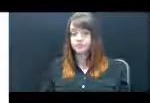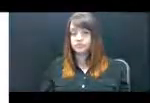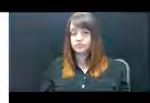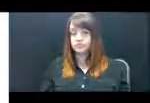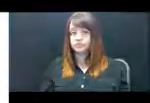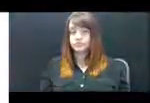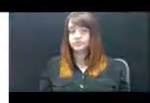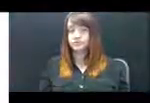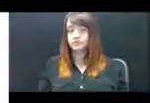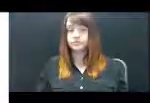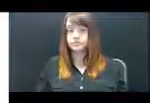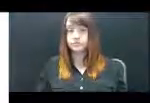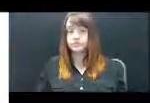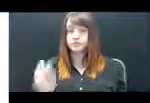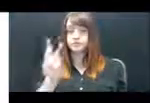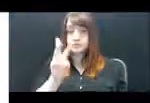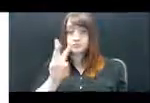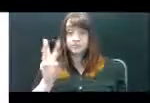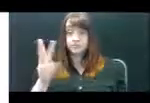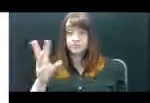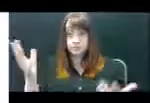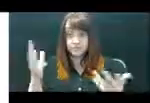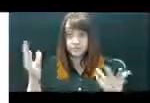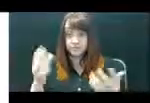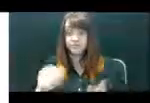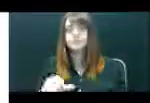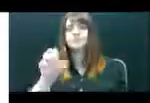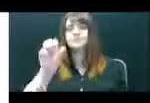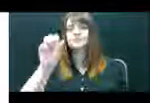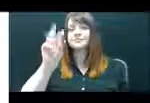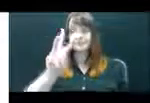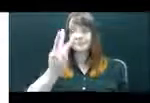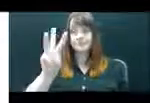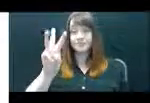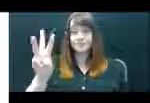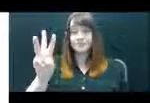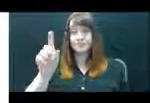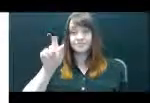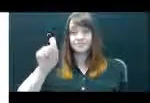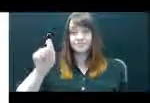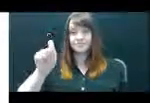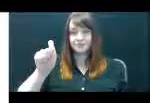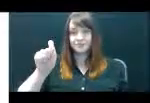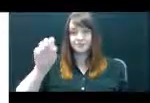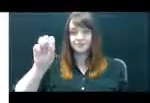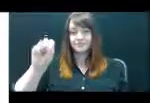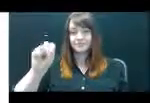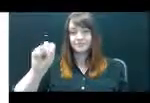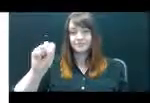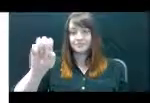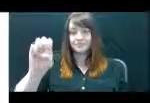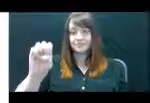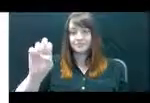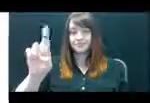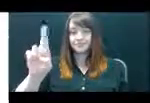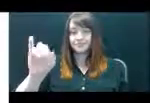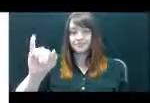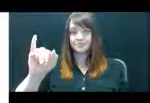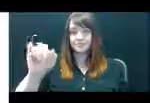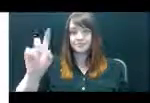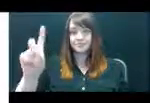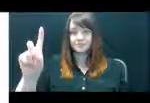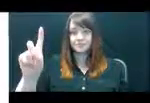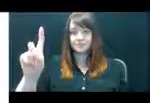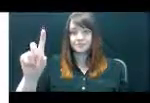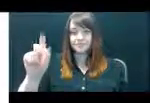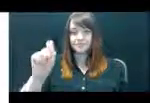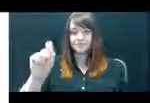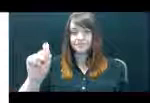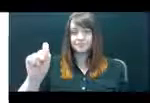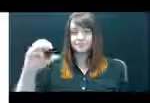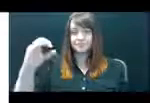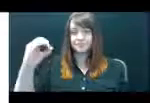The website for SERID is www dot S E R I D dot org.